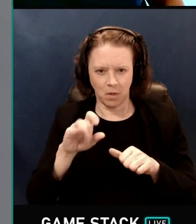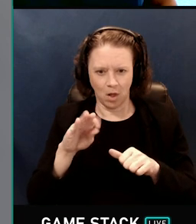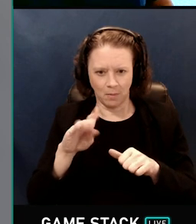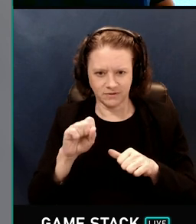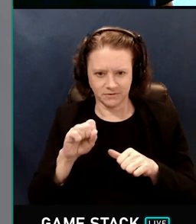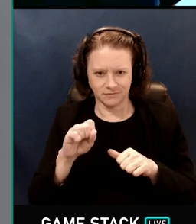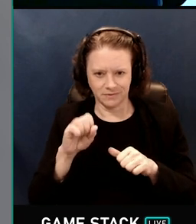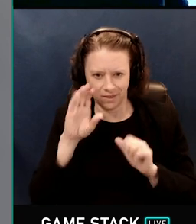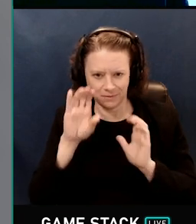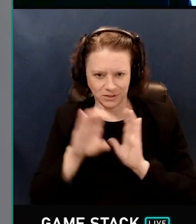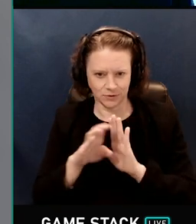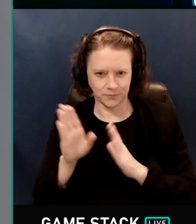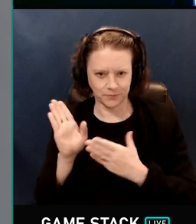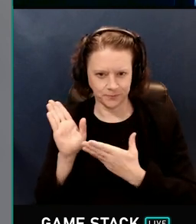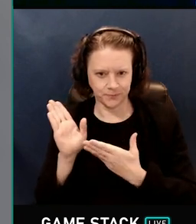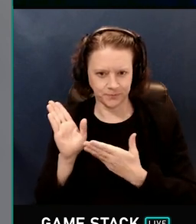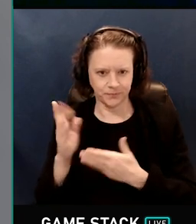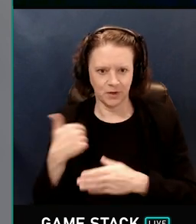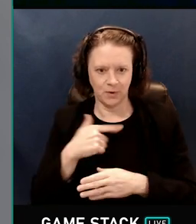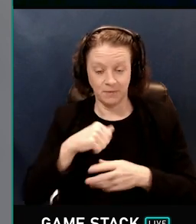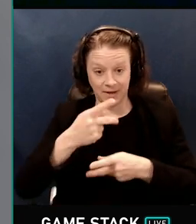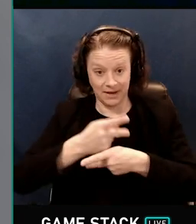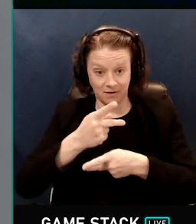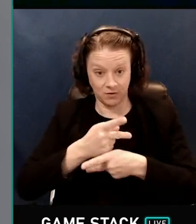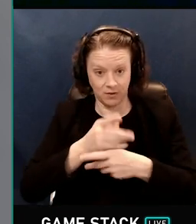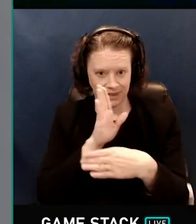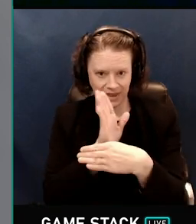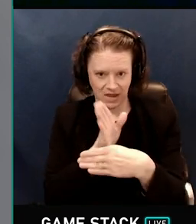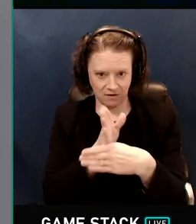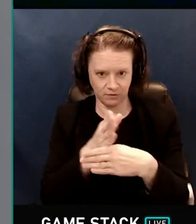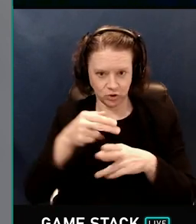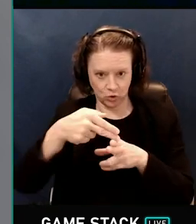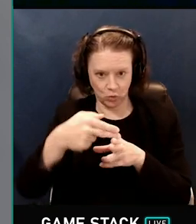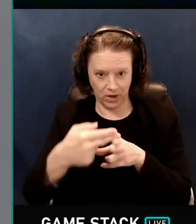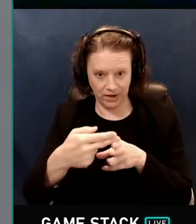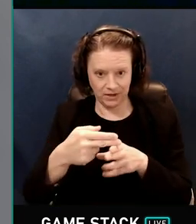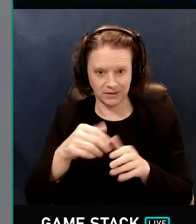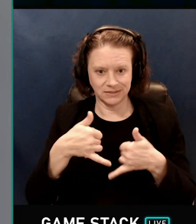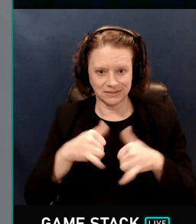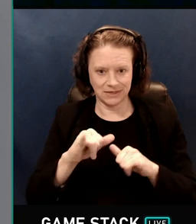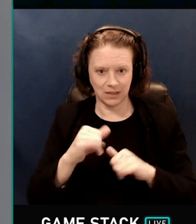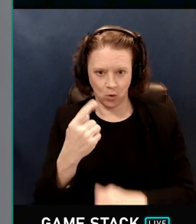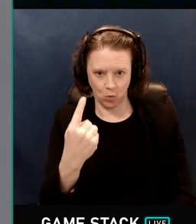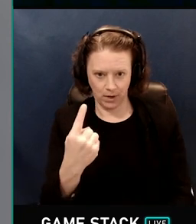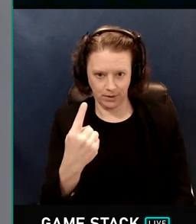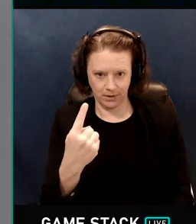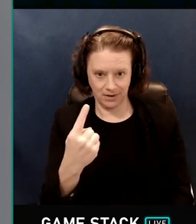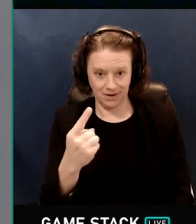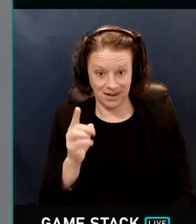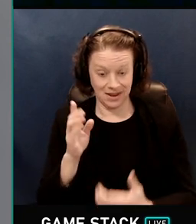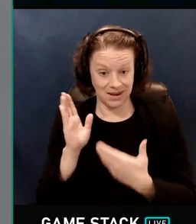But we need to be very careful that the average weight is still one, and here this isn't the case.